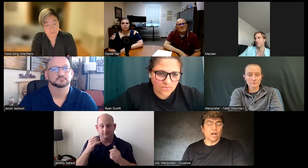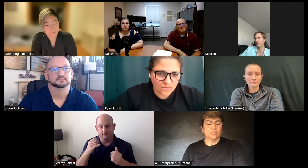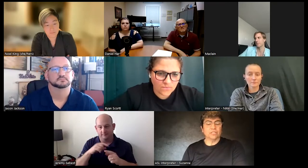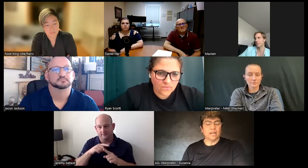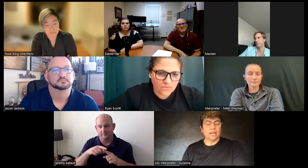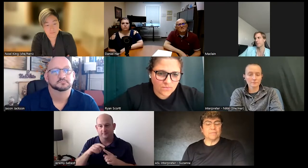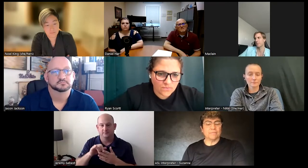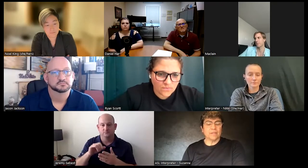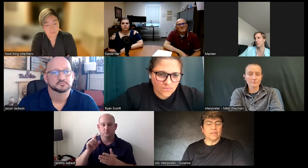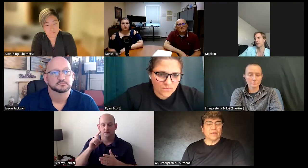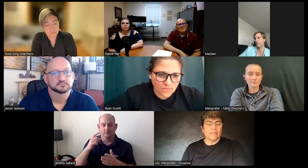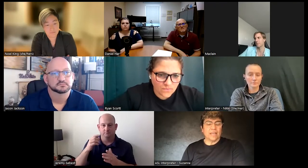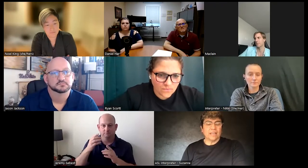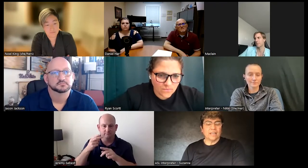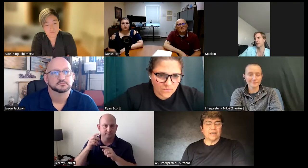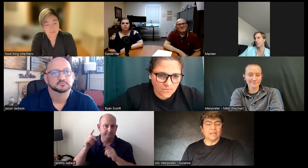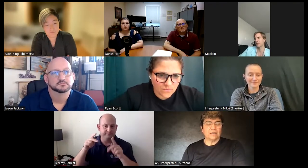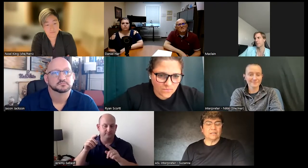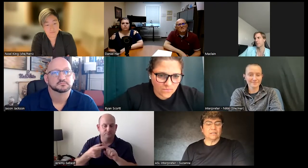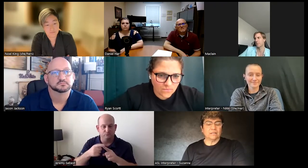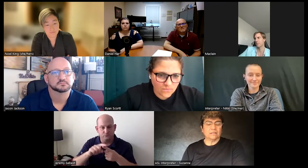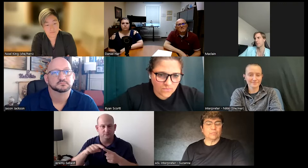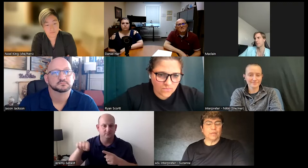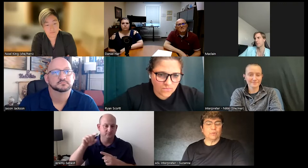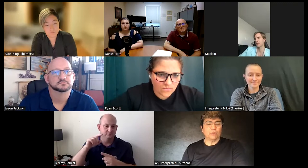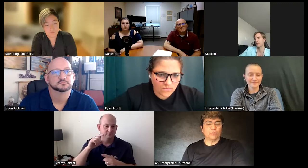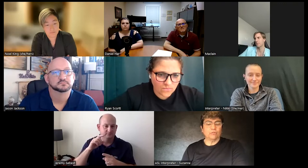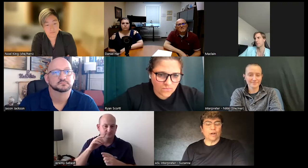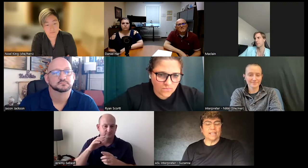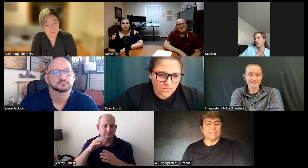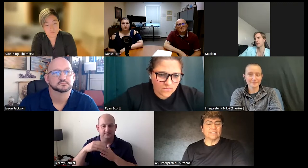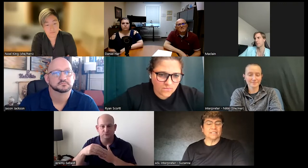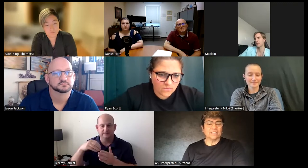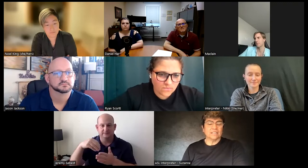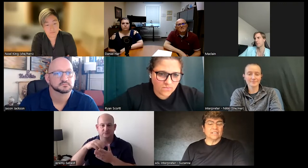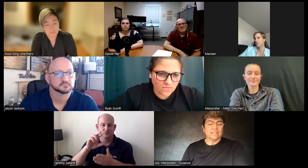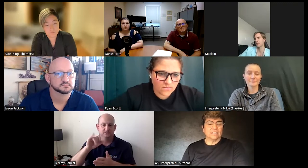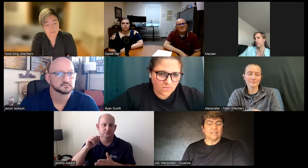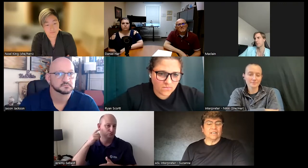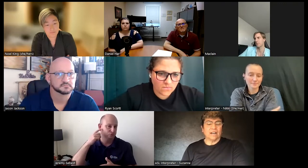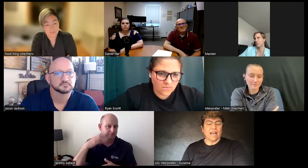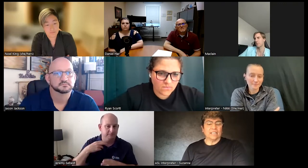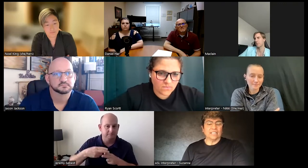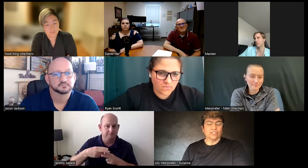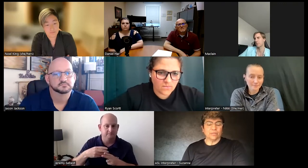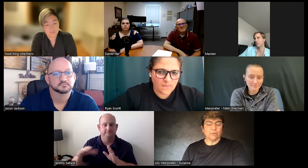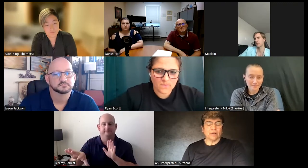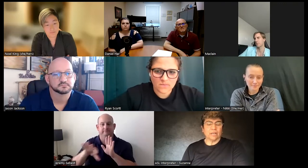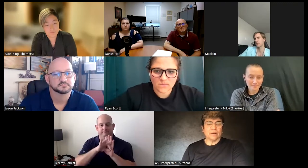then people friends I had a leadership